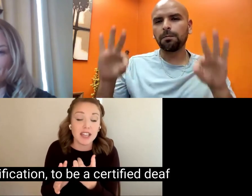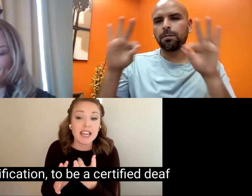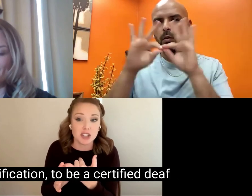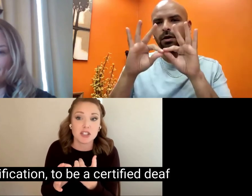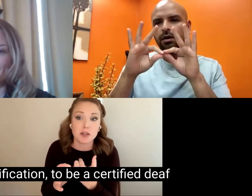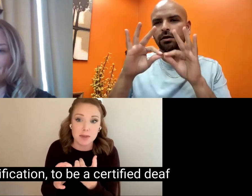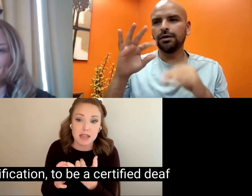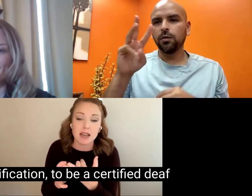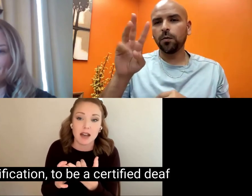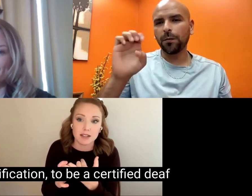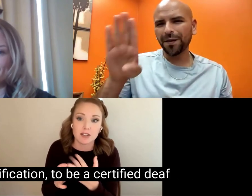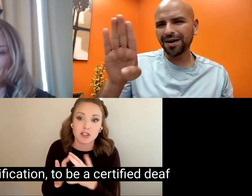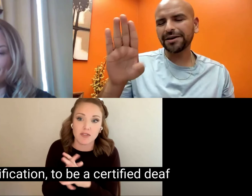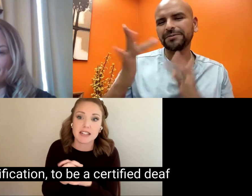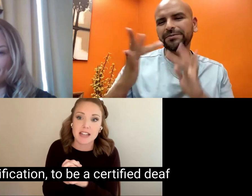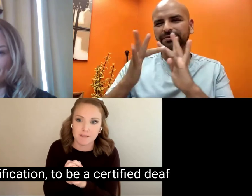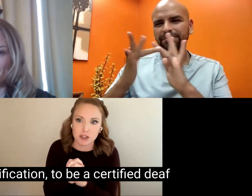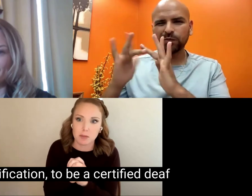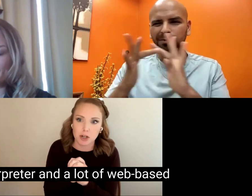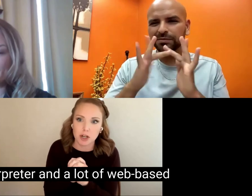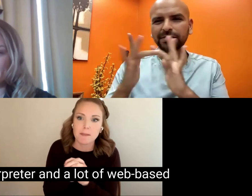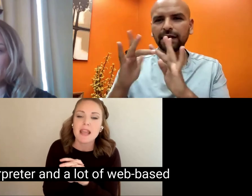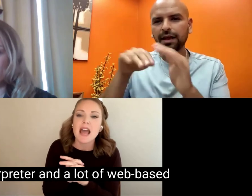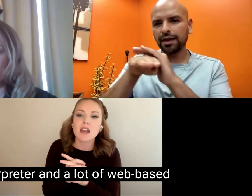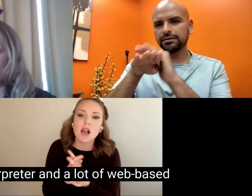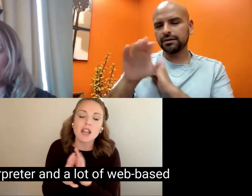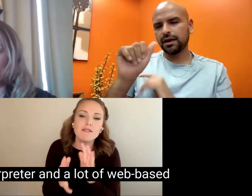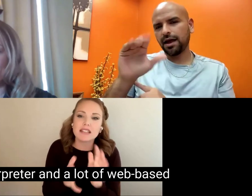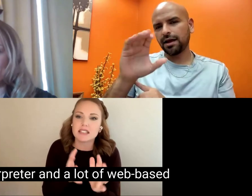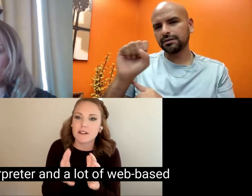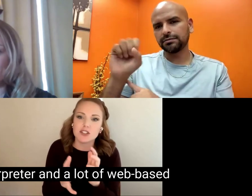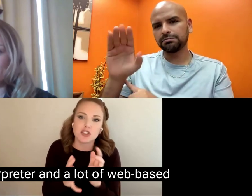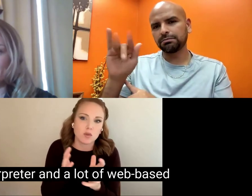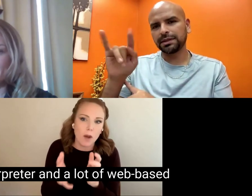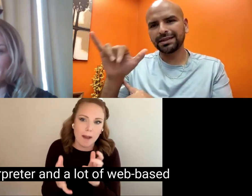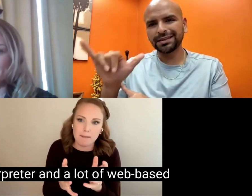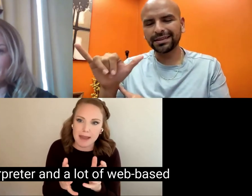certification, to be a certified deaf interpreter and a lot of web-based